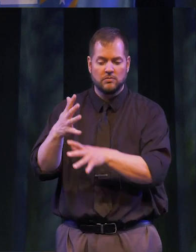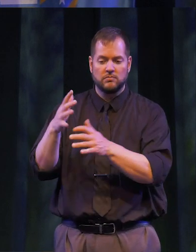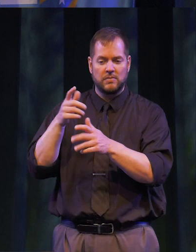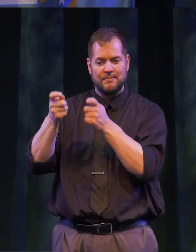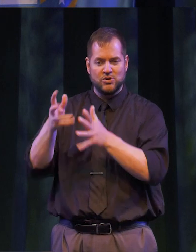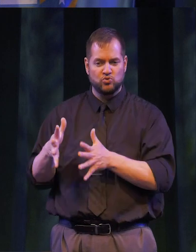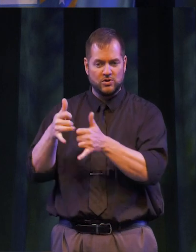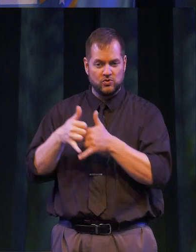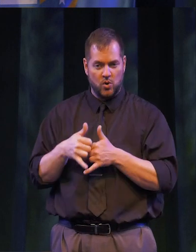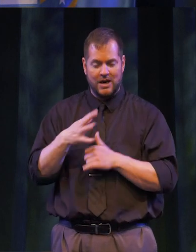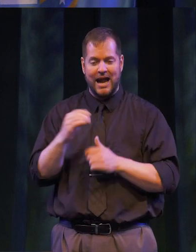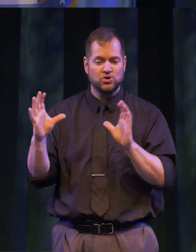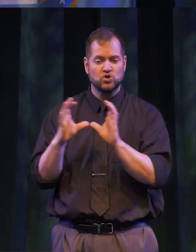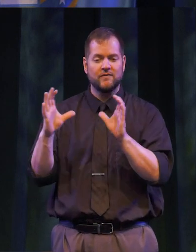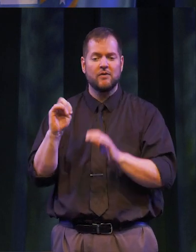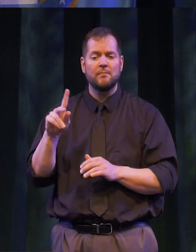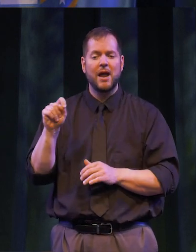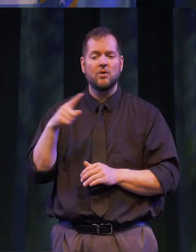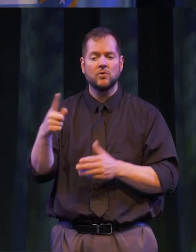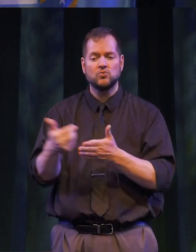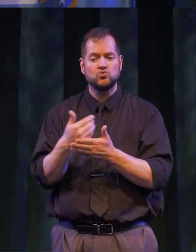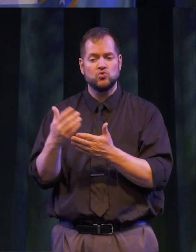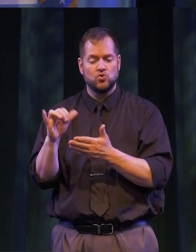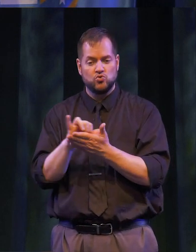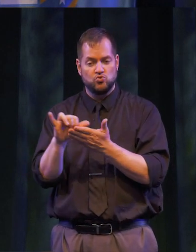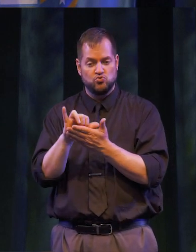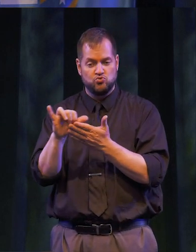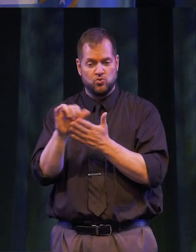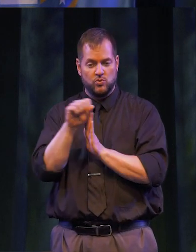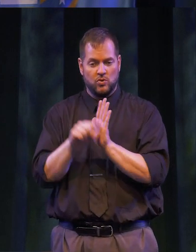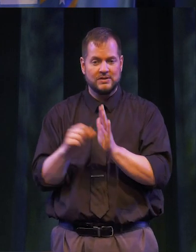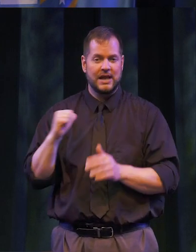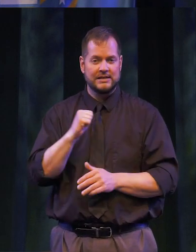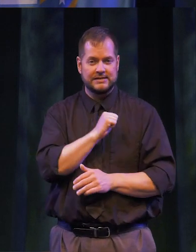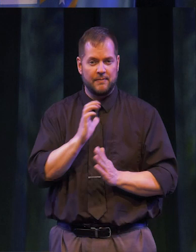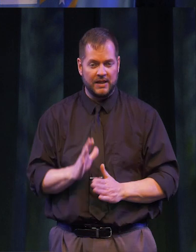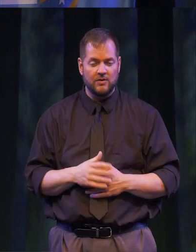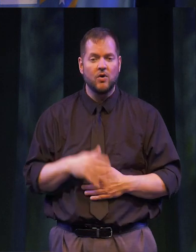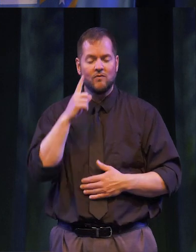AWARD, CERTIFICATE OF MERIT FROM THE NEW YORK STATE ASSEMBLY FOR SIGNIFICANT CONTRIBUTIONS